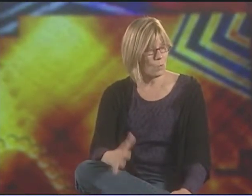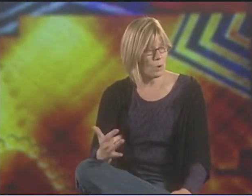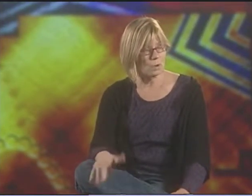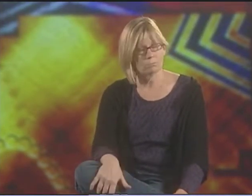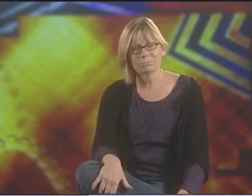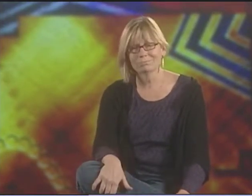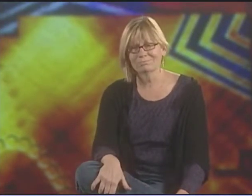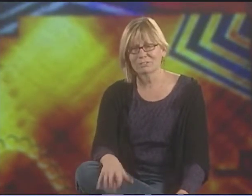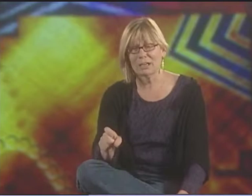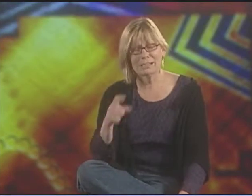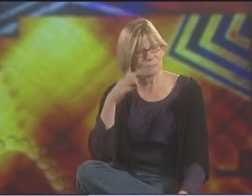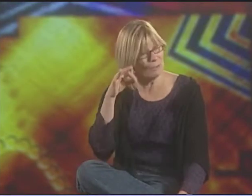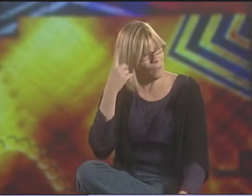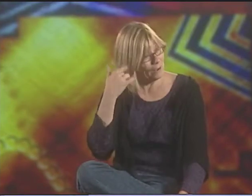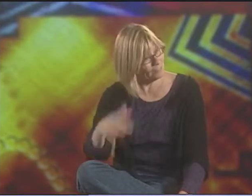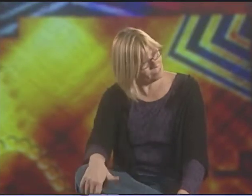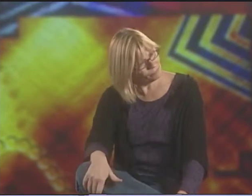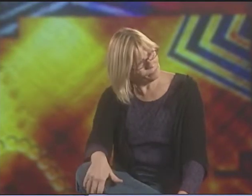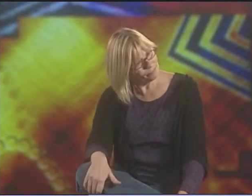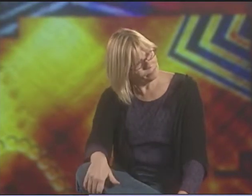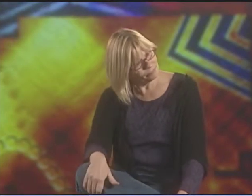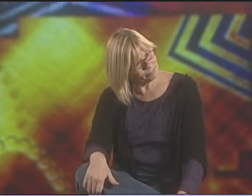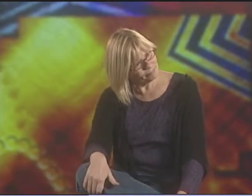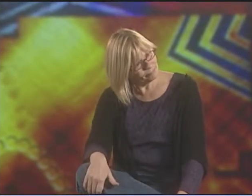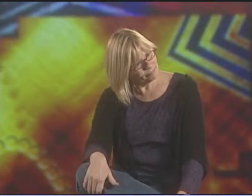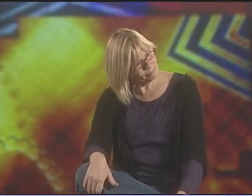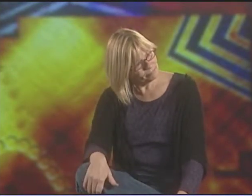LET'S SEE. OOH, TRYING TO PICK MY BRAIN HERE.